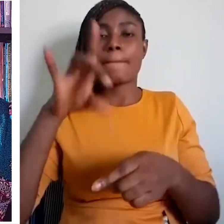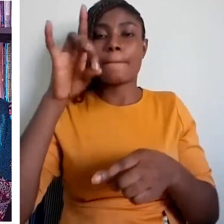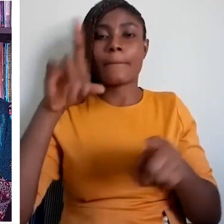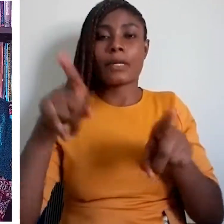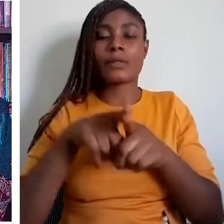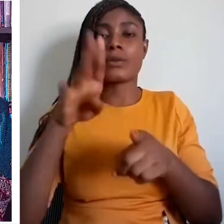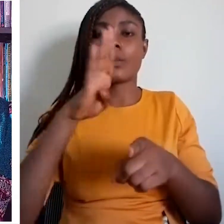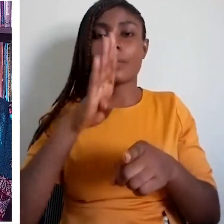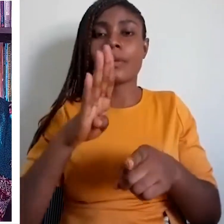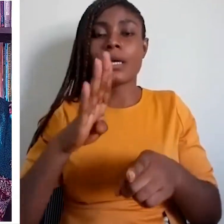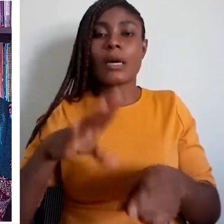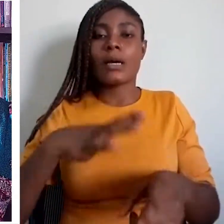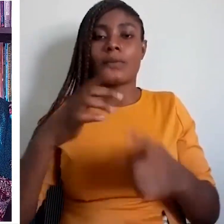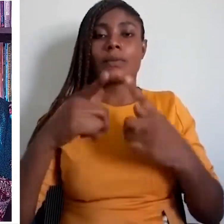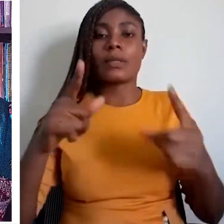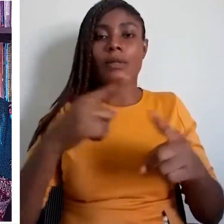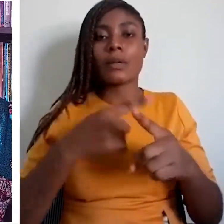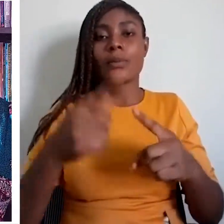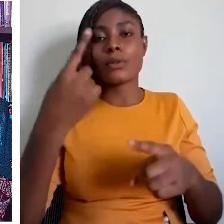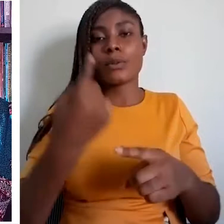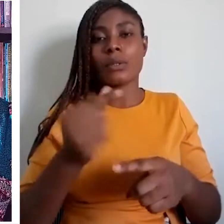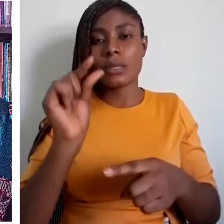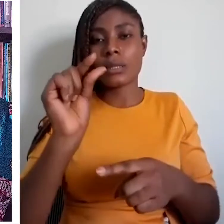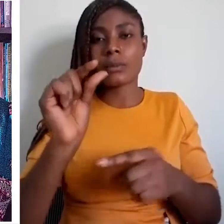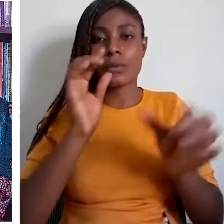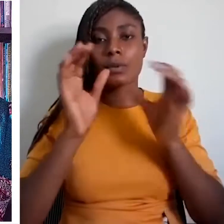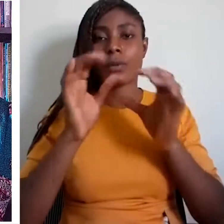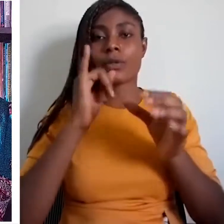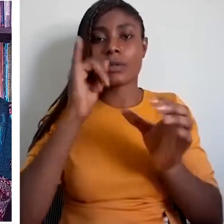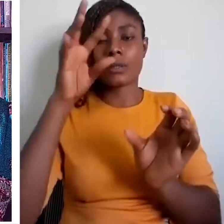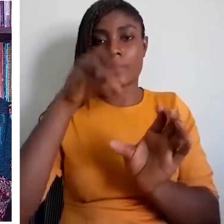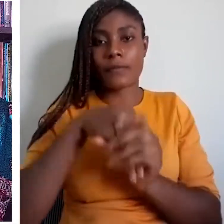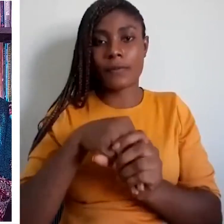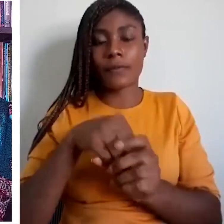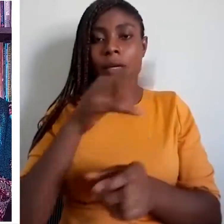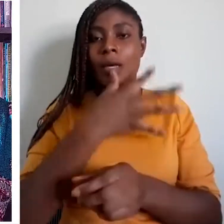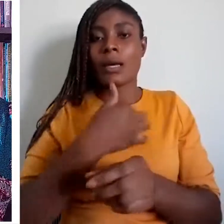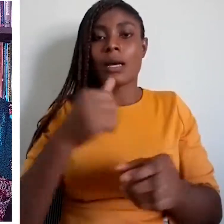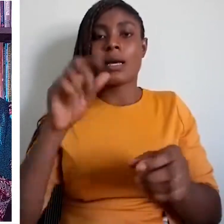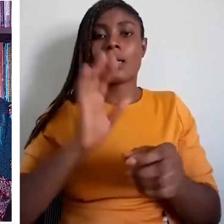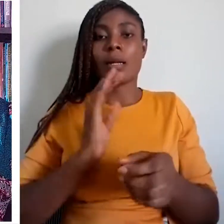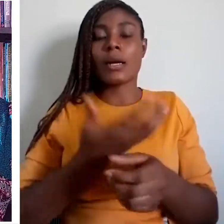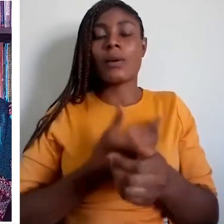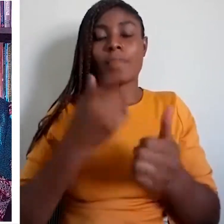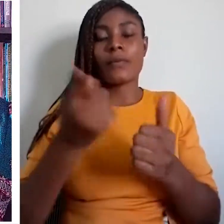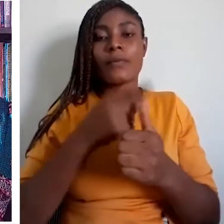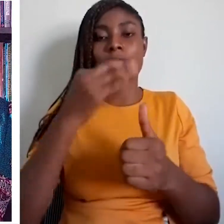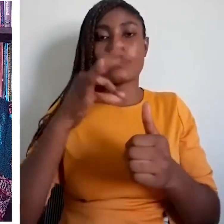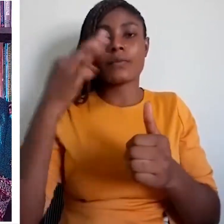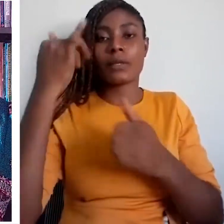Indigenous languages are native to regions or indigenous communities.